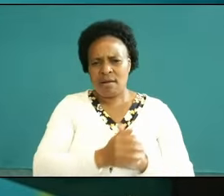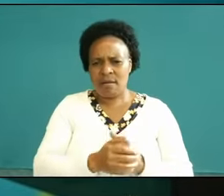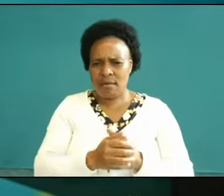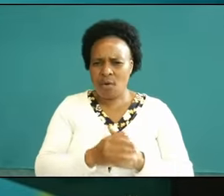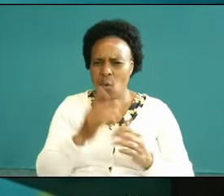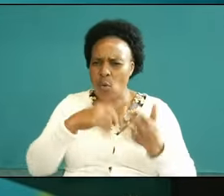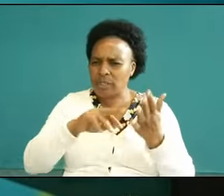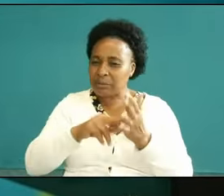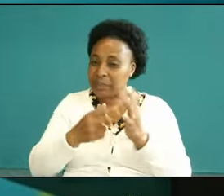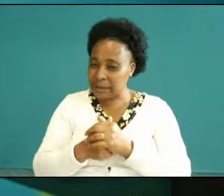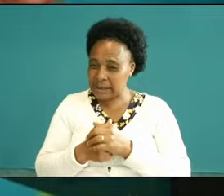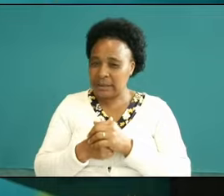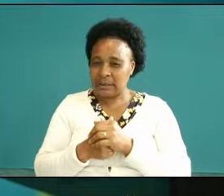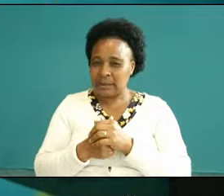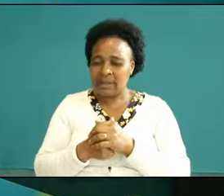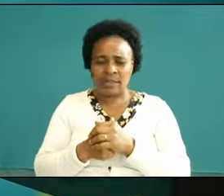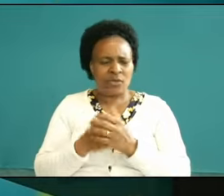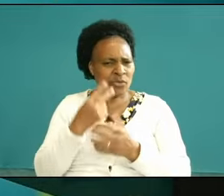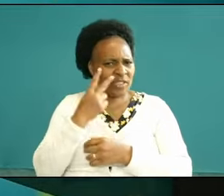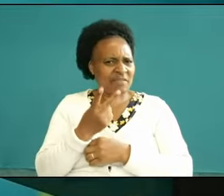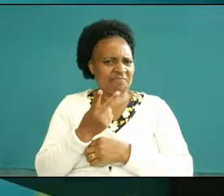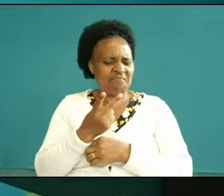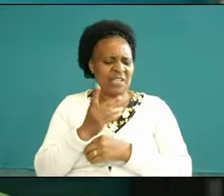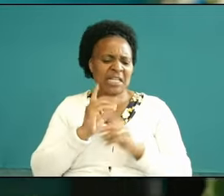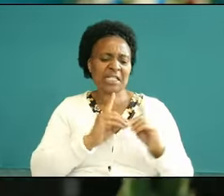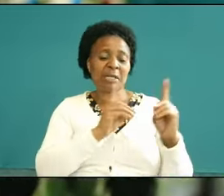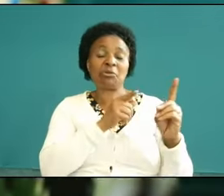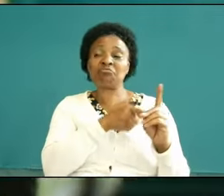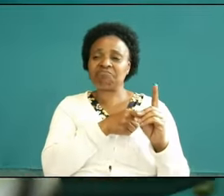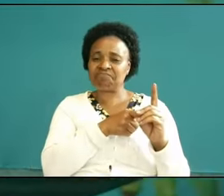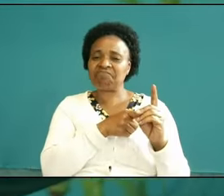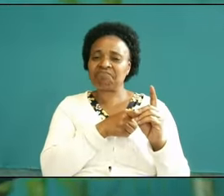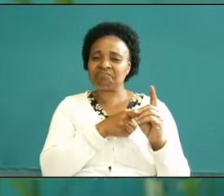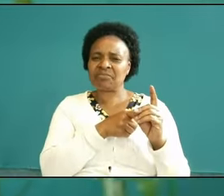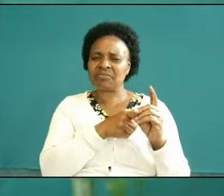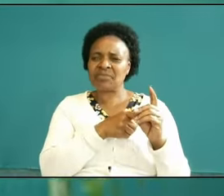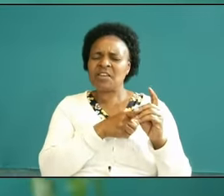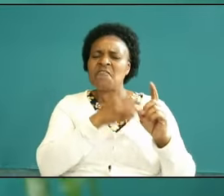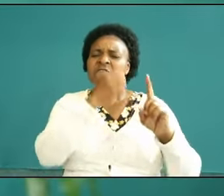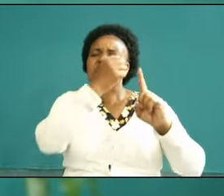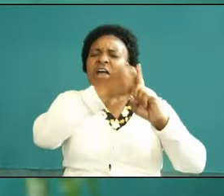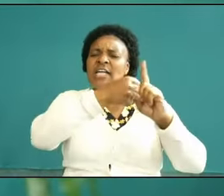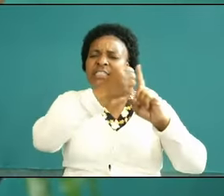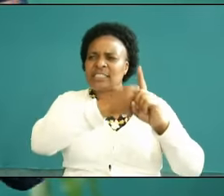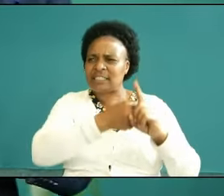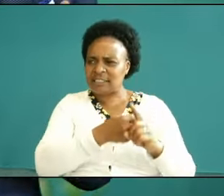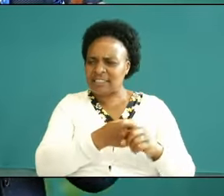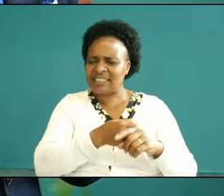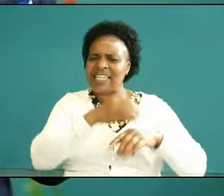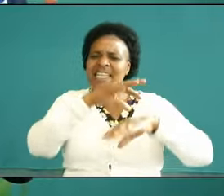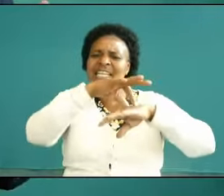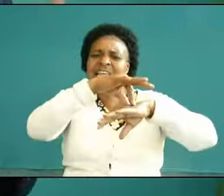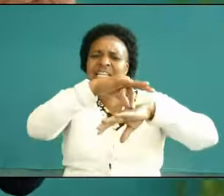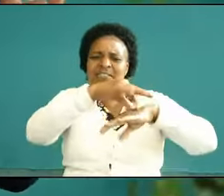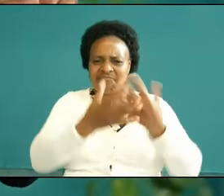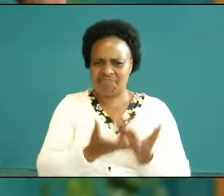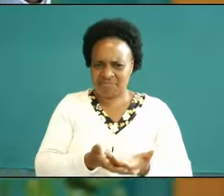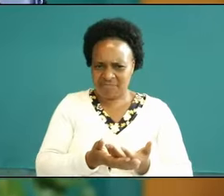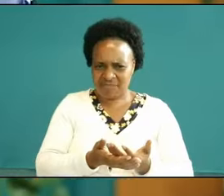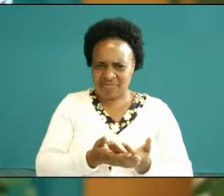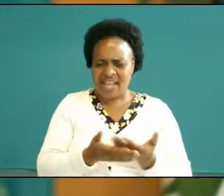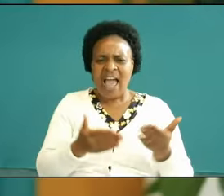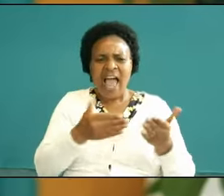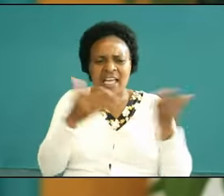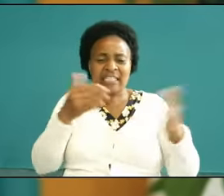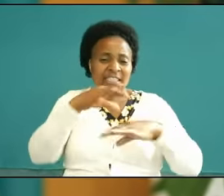Jesus mean you see the disciples were fighting like they were fighting against the Flesh and